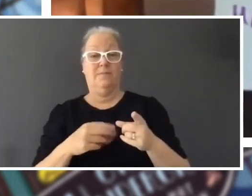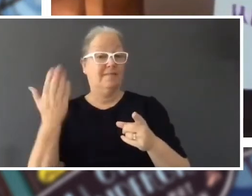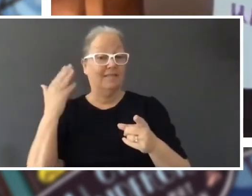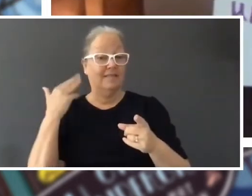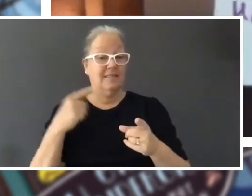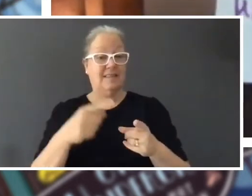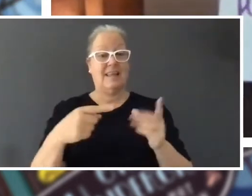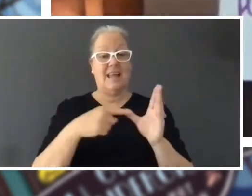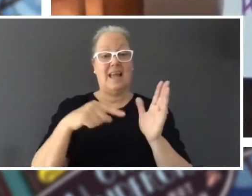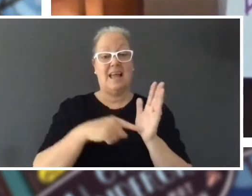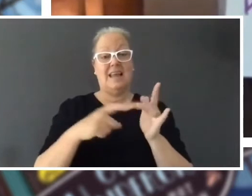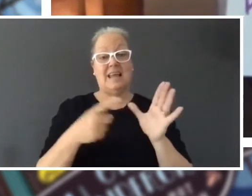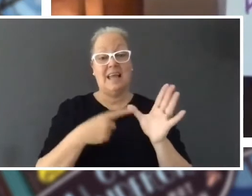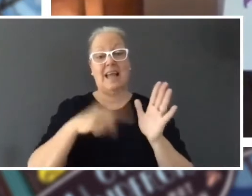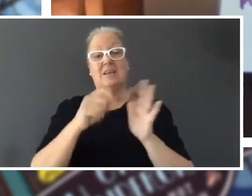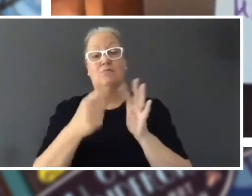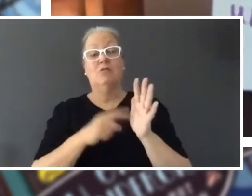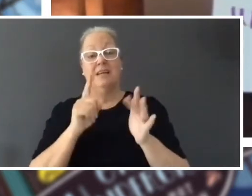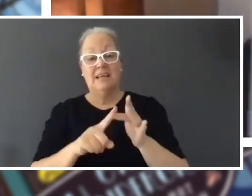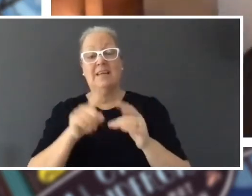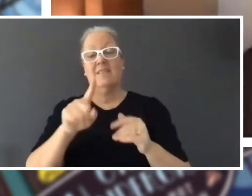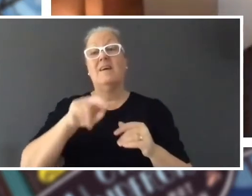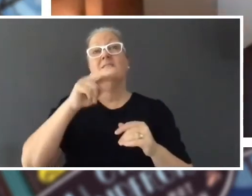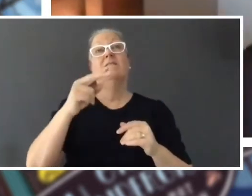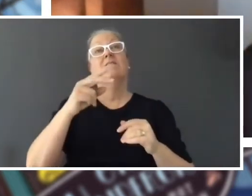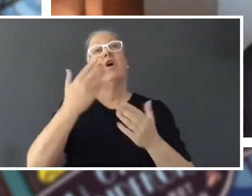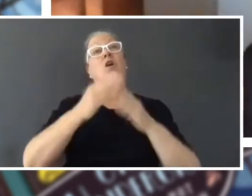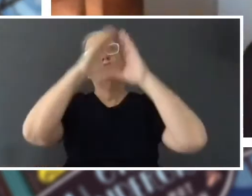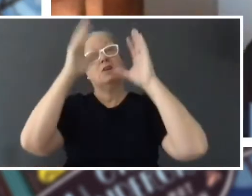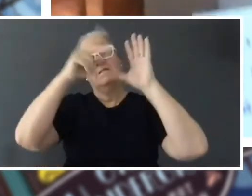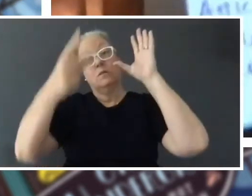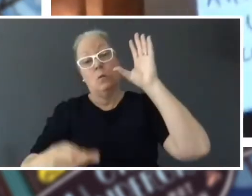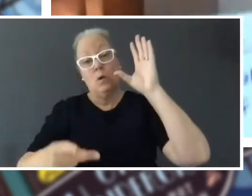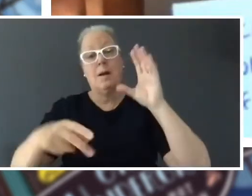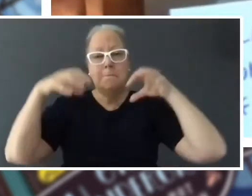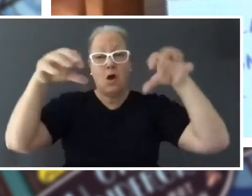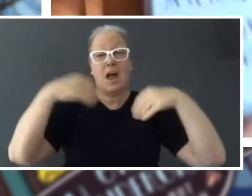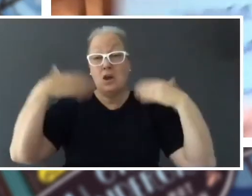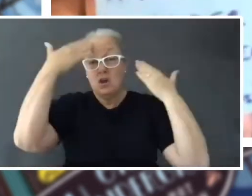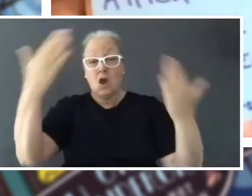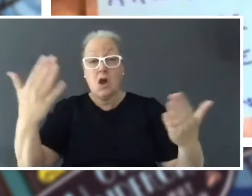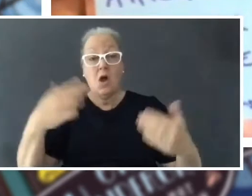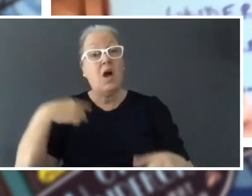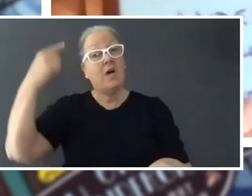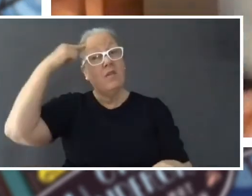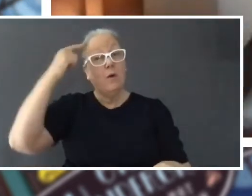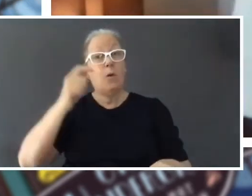a half fallen tree, monster'. I didn't know what that was going to be, I just thought it would be cool if they had to hide under a tree from a monster